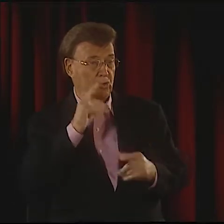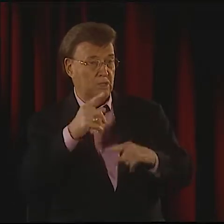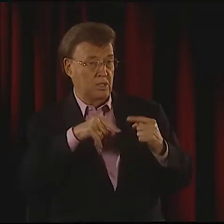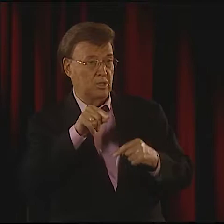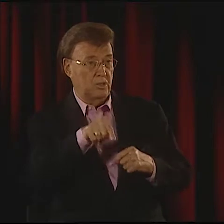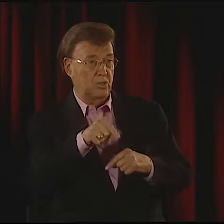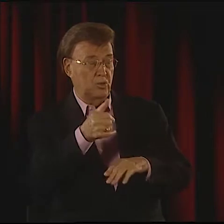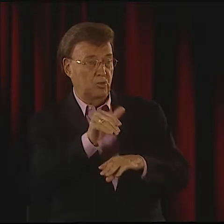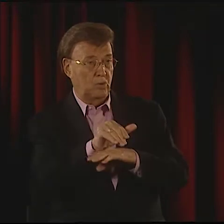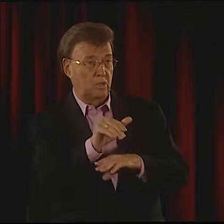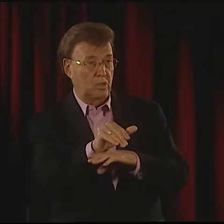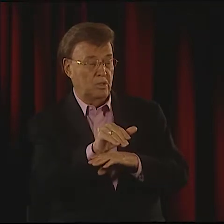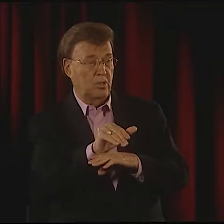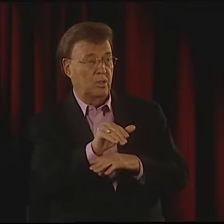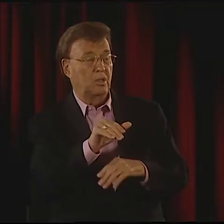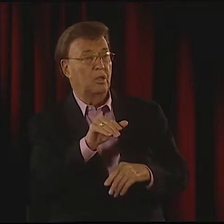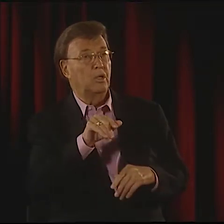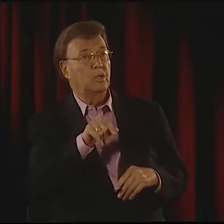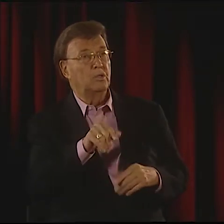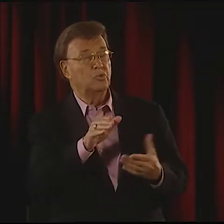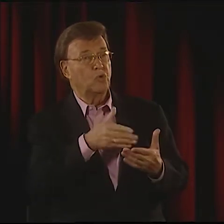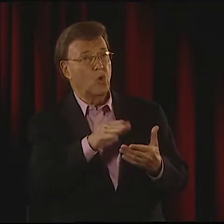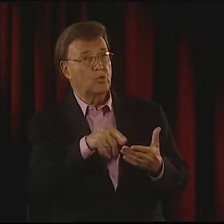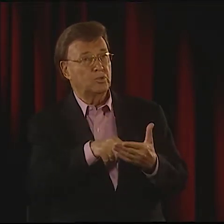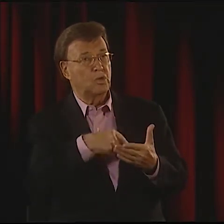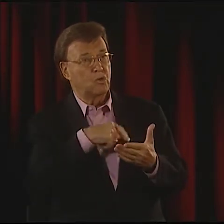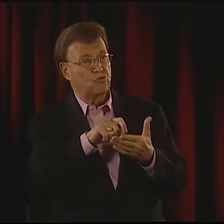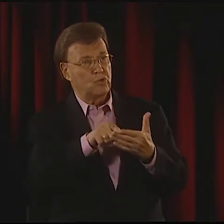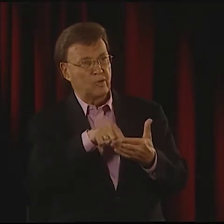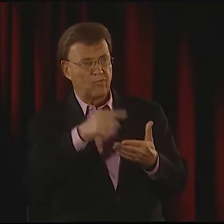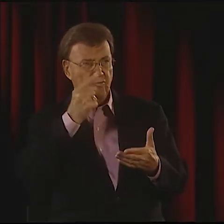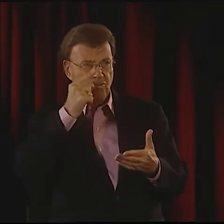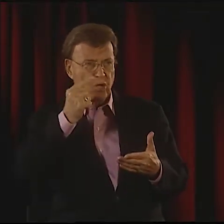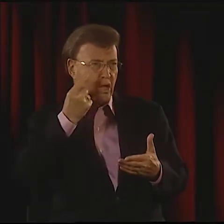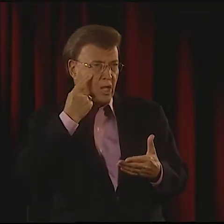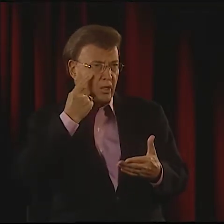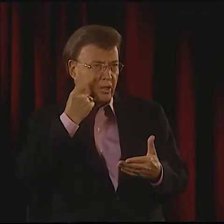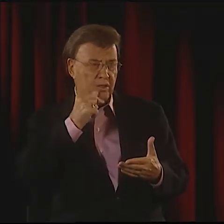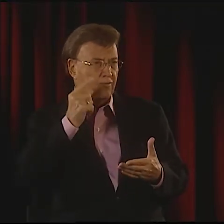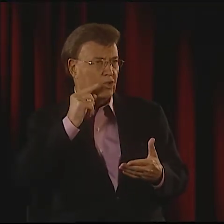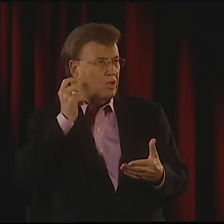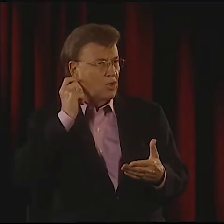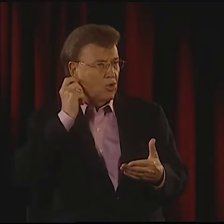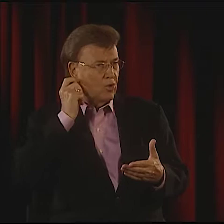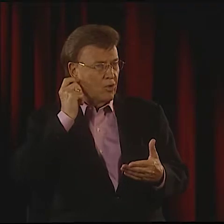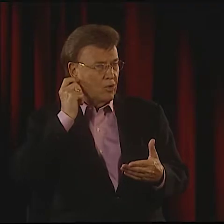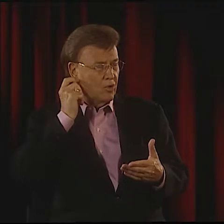NO, BUT I WROTE A SONG, ACTUALLY, THAT I'LL BE SINGING TONIGHT.